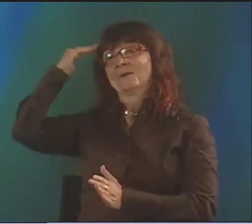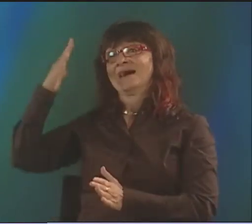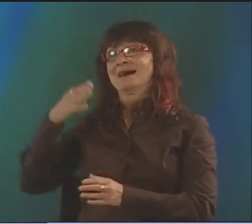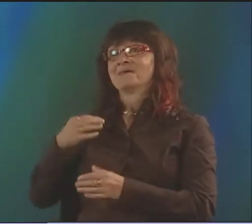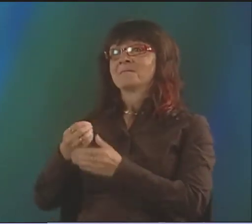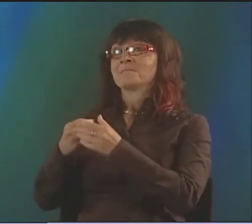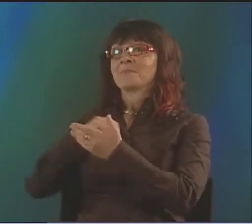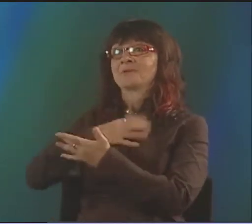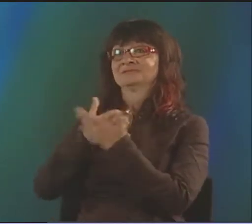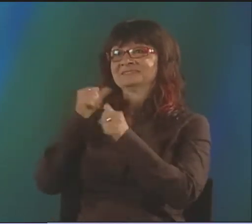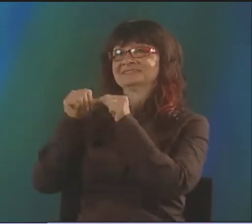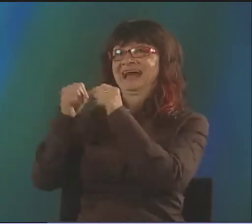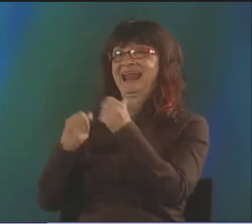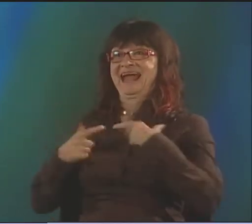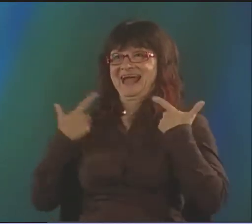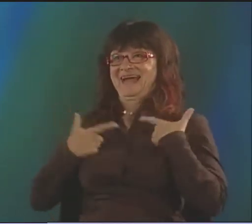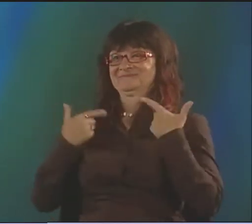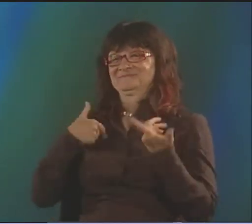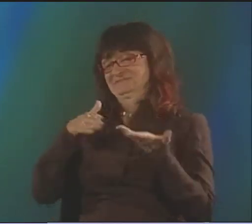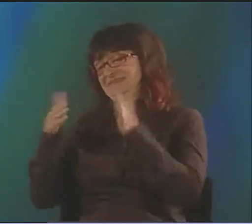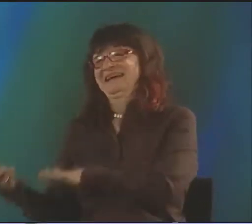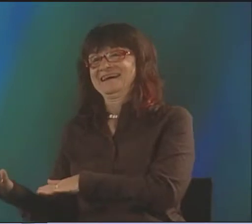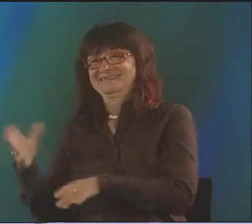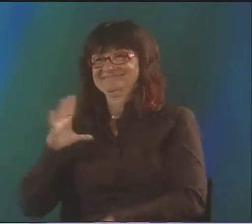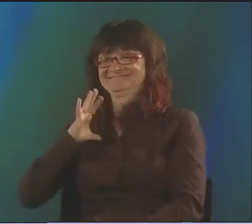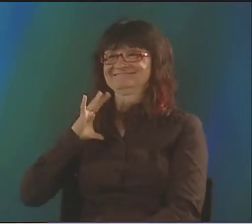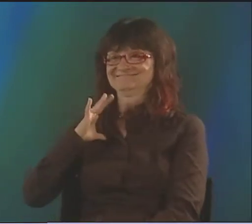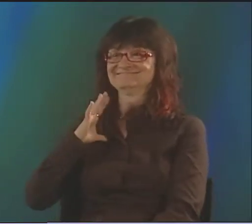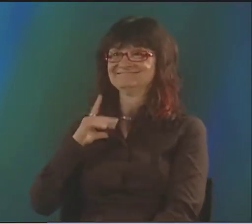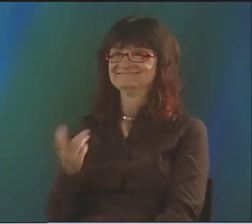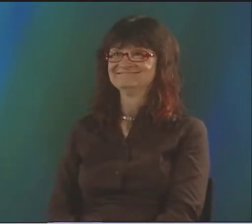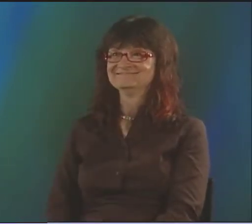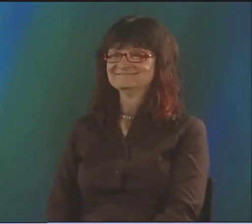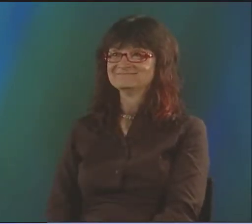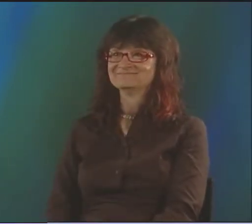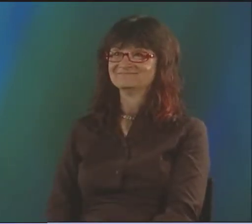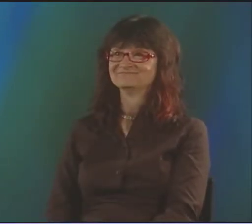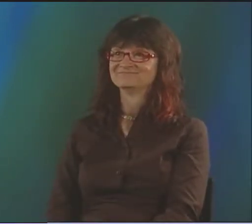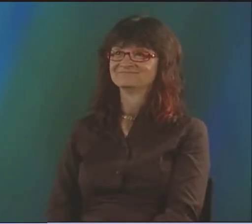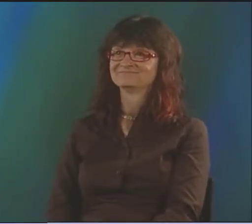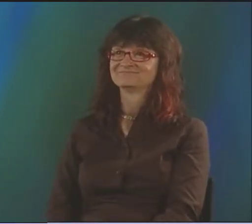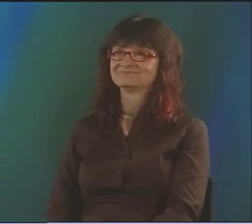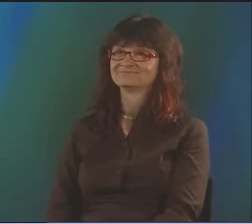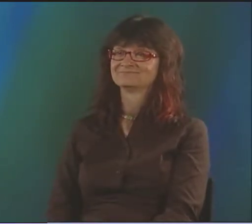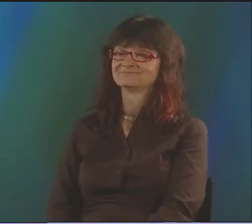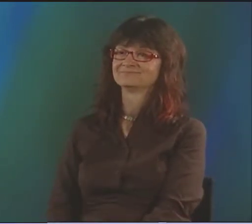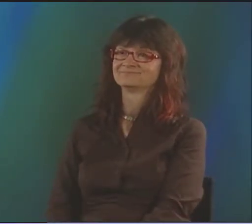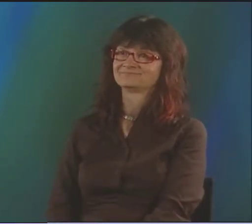THAT'S A REAL POSITIVE DEVELOPMENT. AND SO IT MEANS THAT POETRY IS STILL ALIVE THERE, AND IT'S NOT GOING TO DIE.